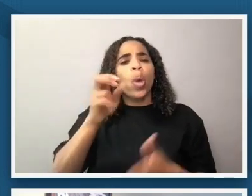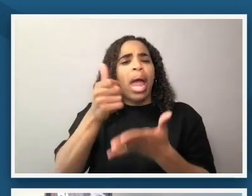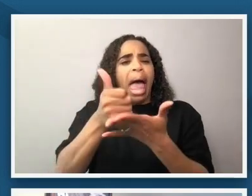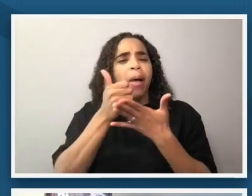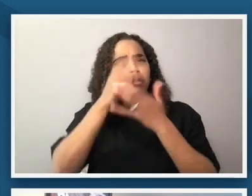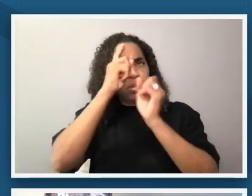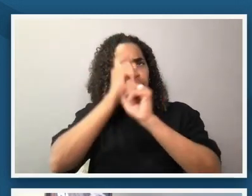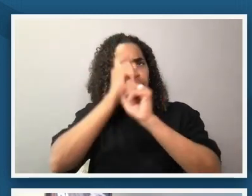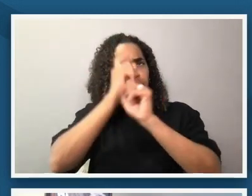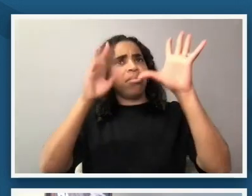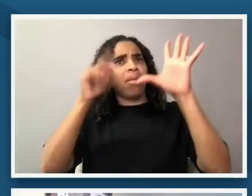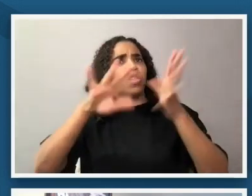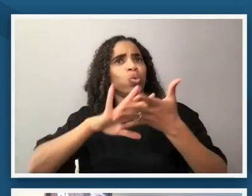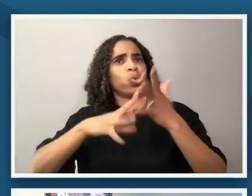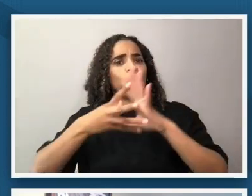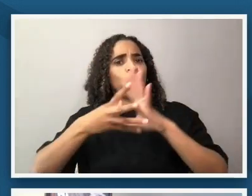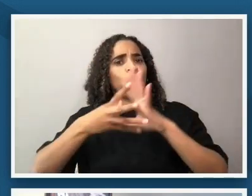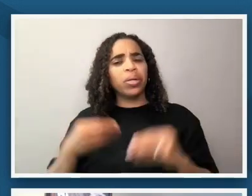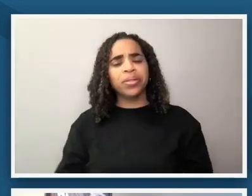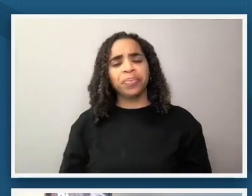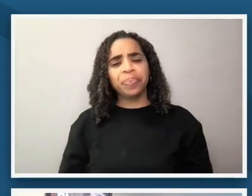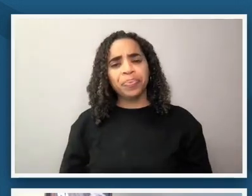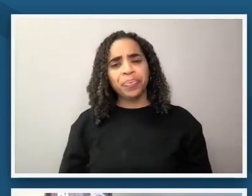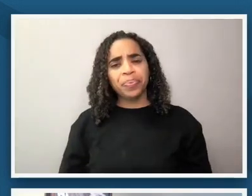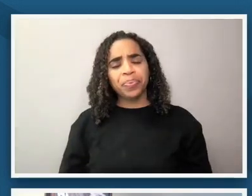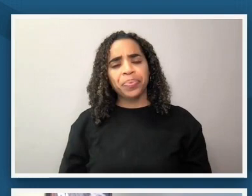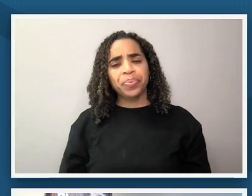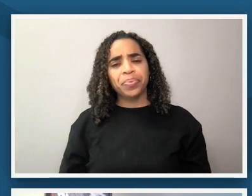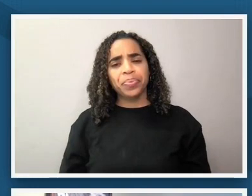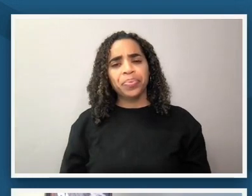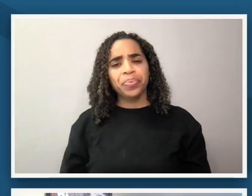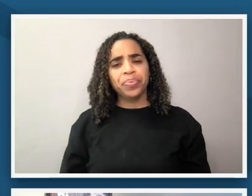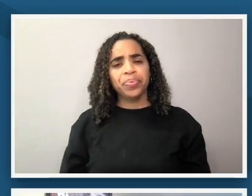image